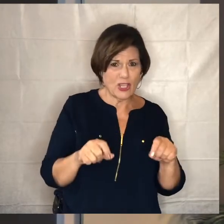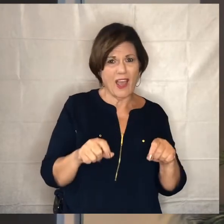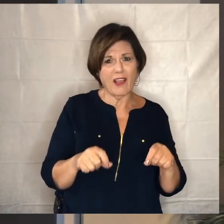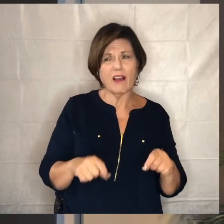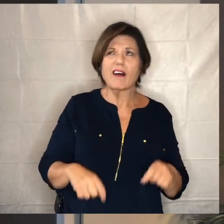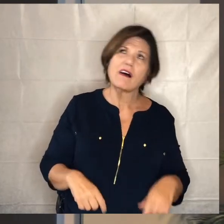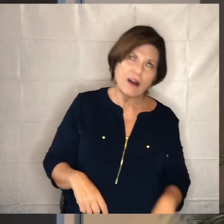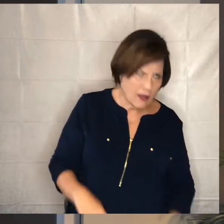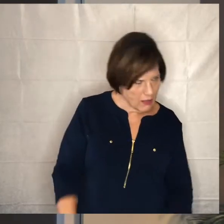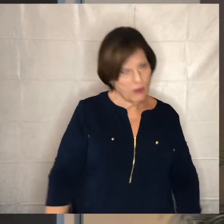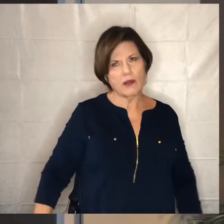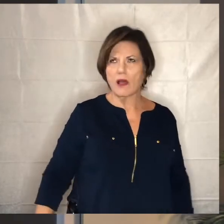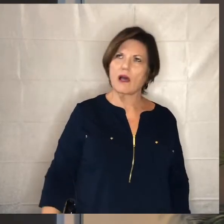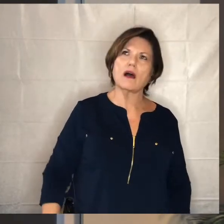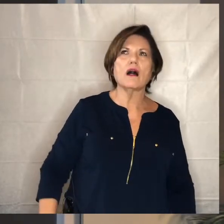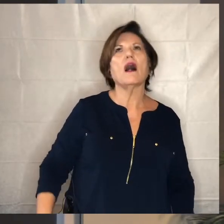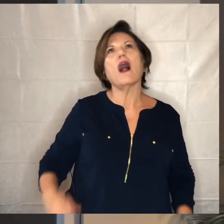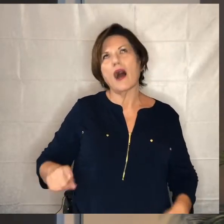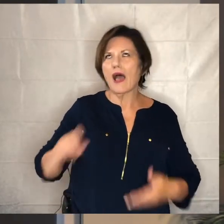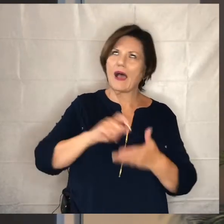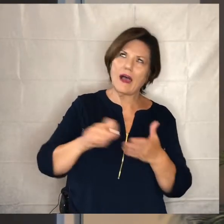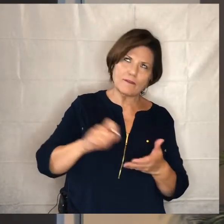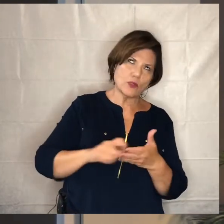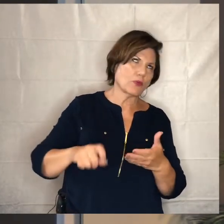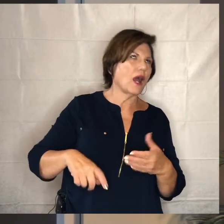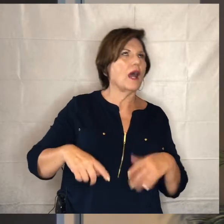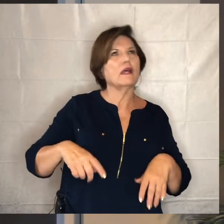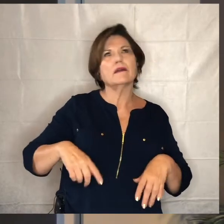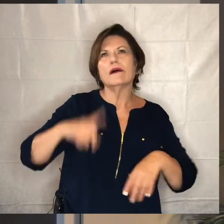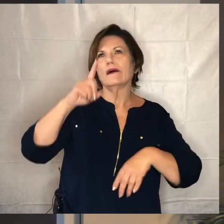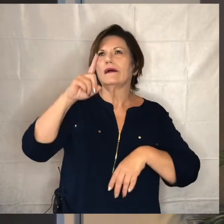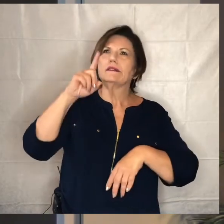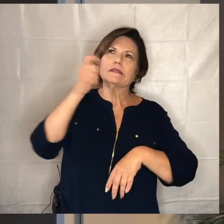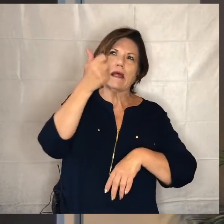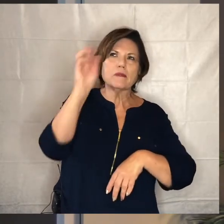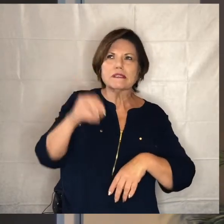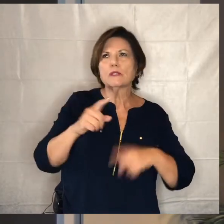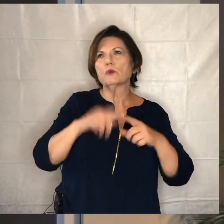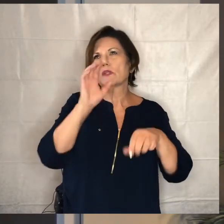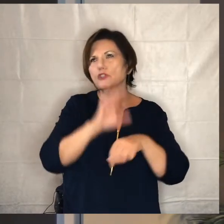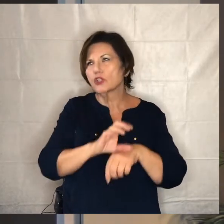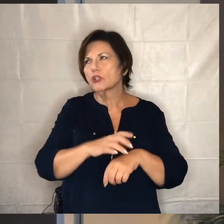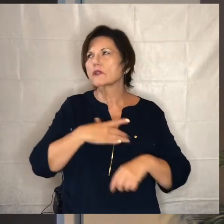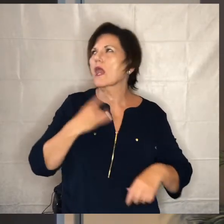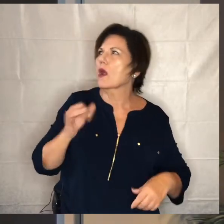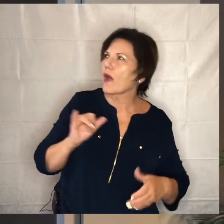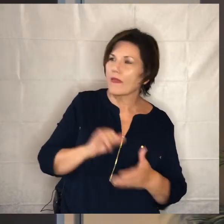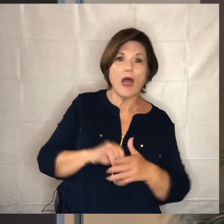oh i'm going to write this tithe check and it's going to hurt me and it's awful and i don't really like it rather than seeing i get to write this